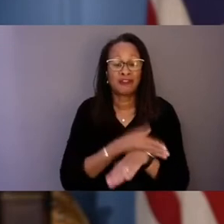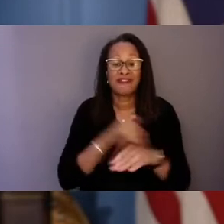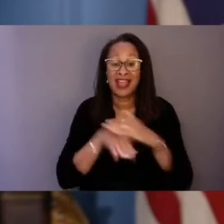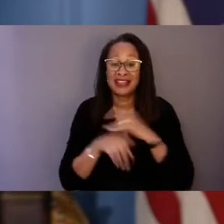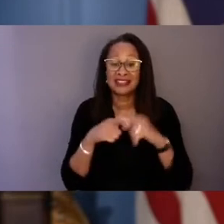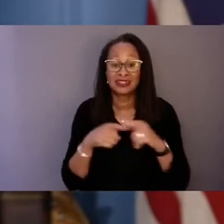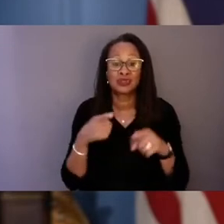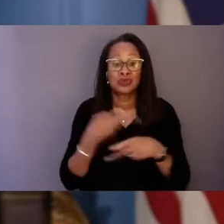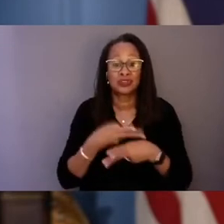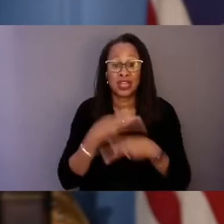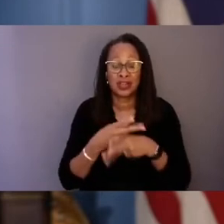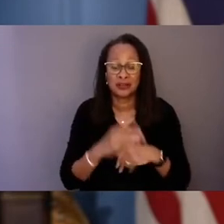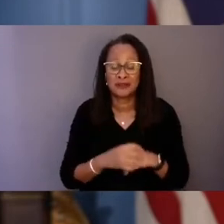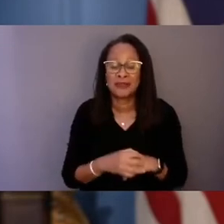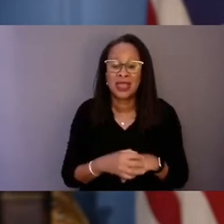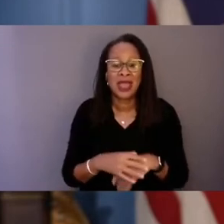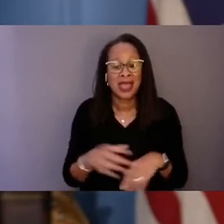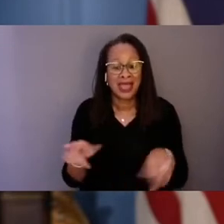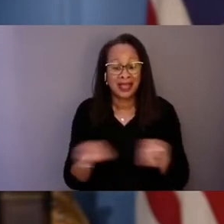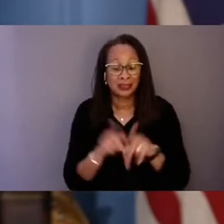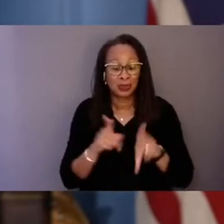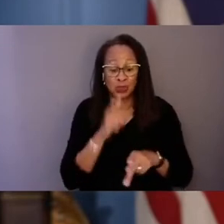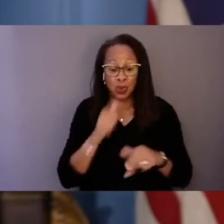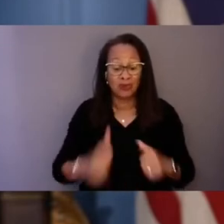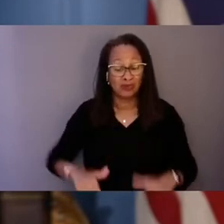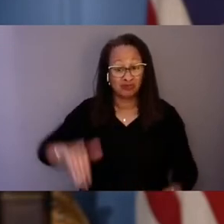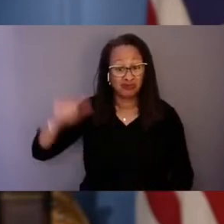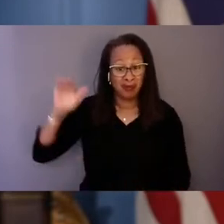I've seen firsthand the challenges that communities of color face